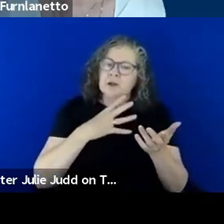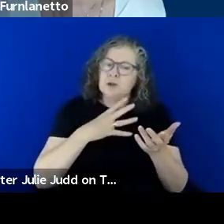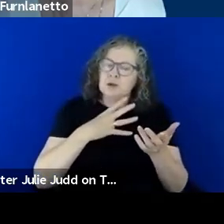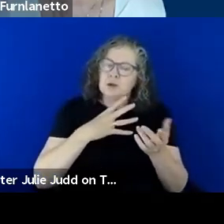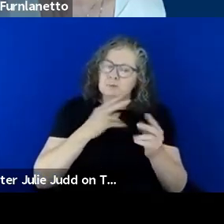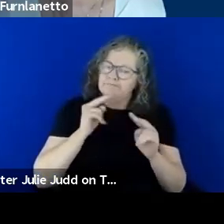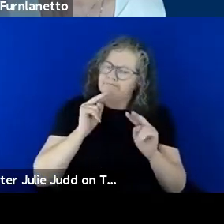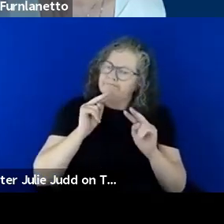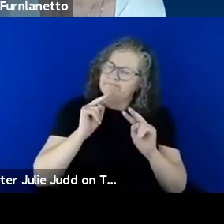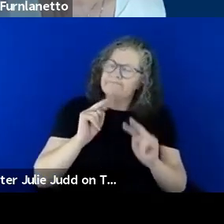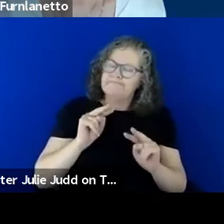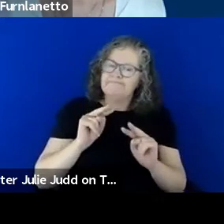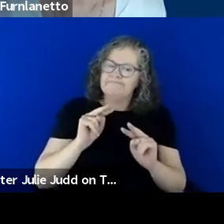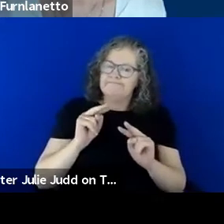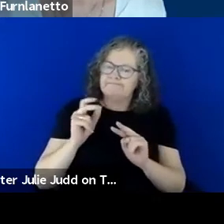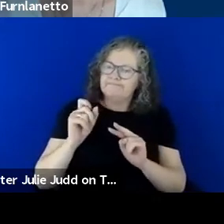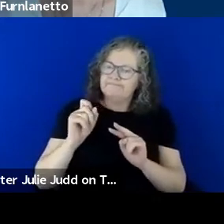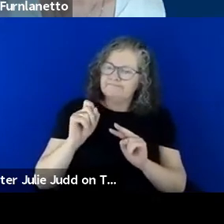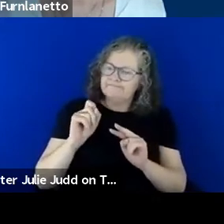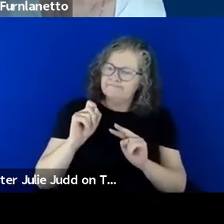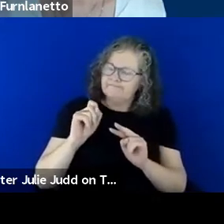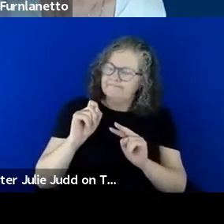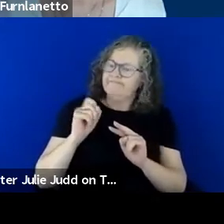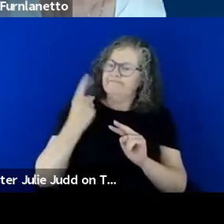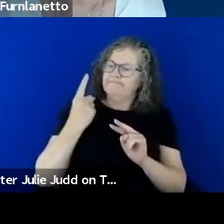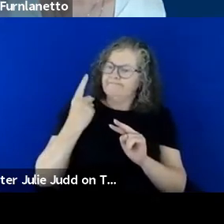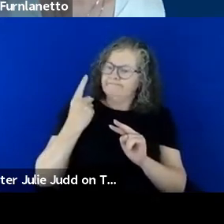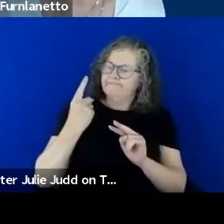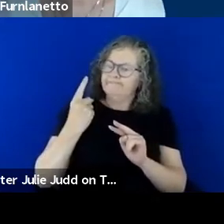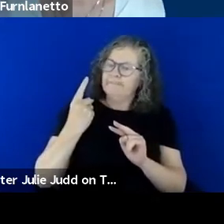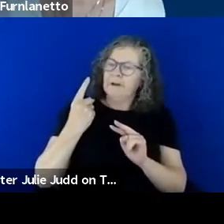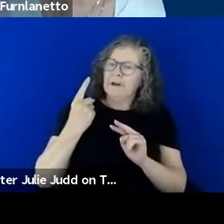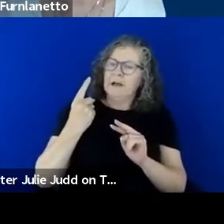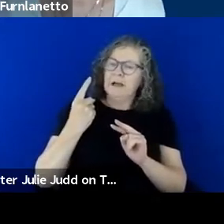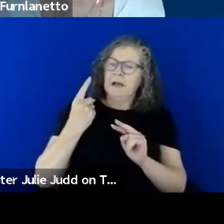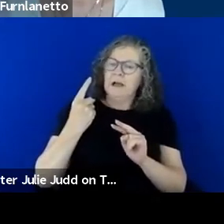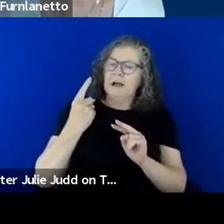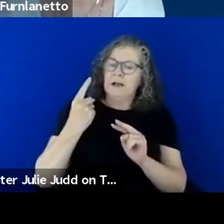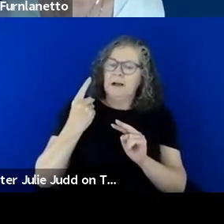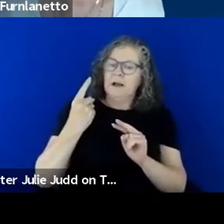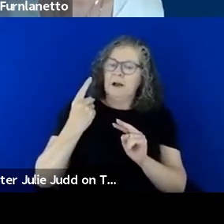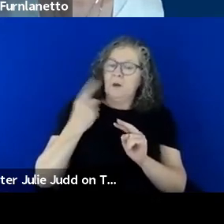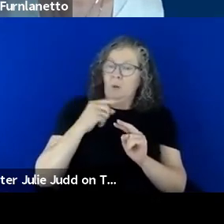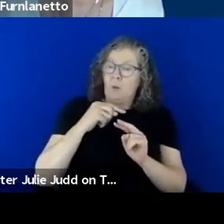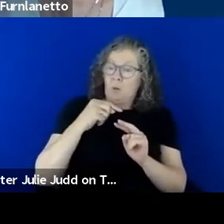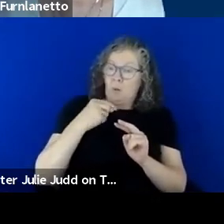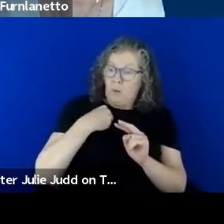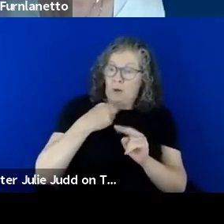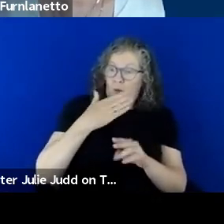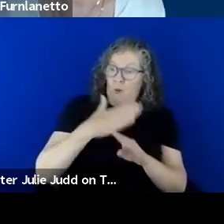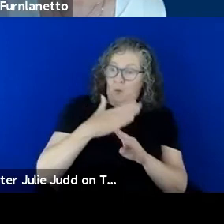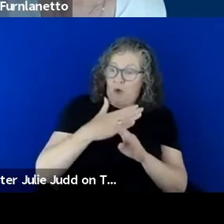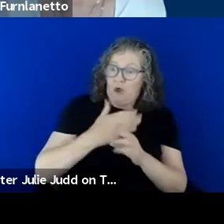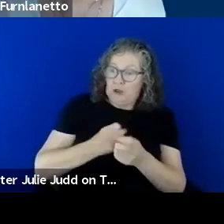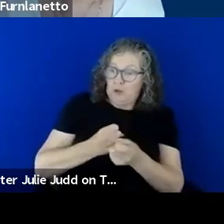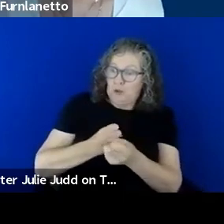Colleen, the recognition also has to be made that, whilst we're working to support people to develop